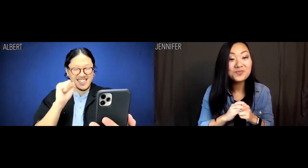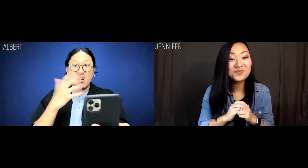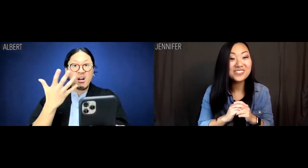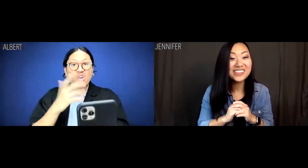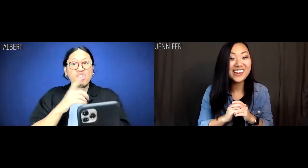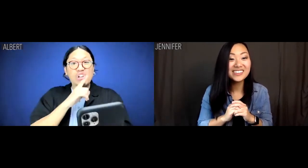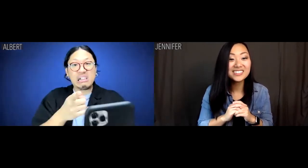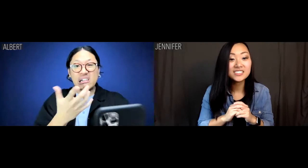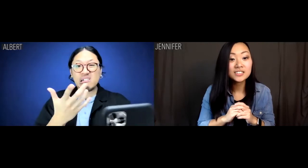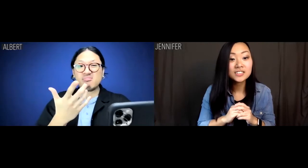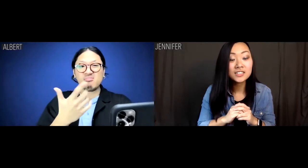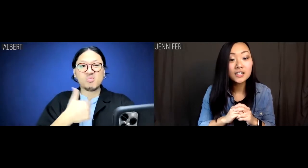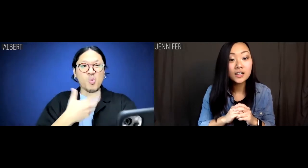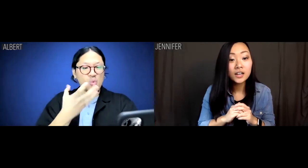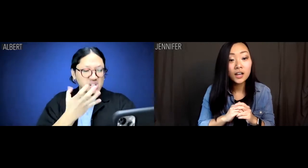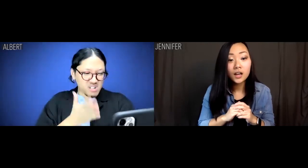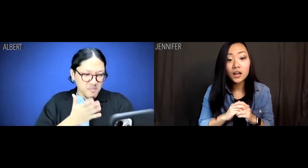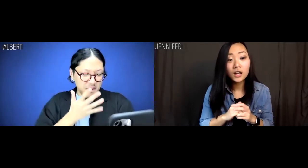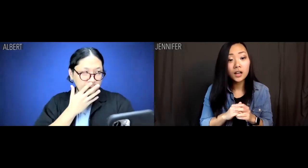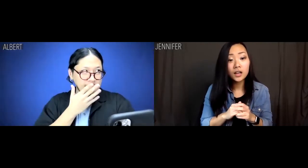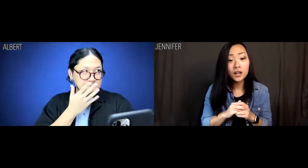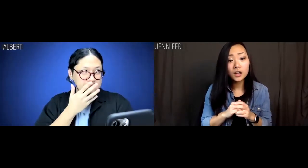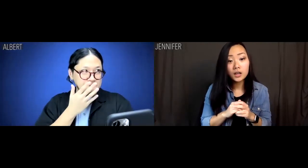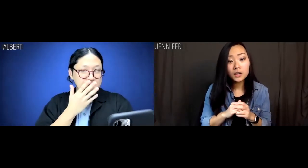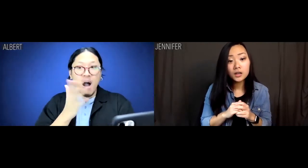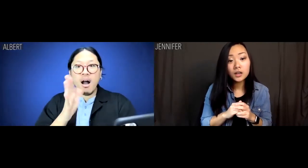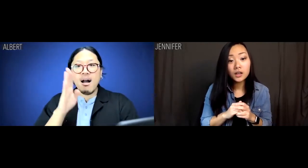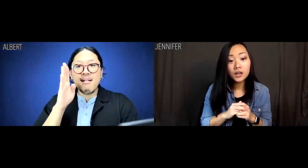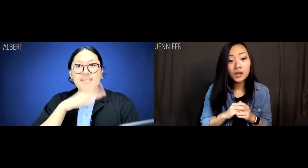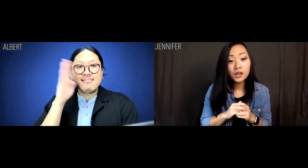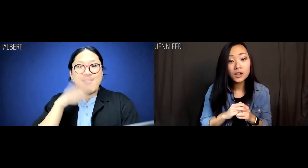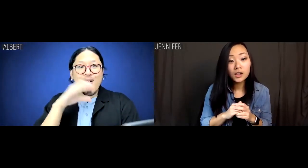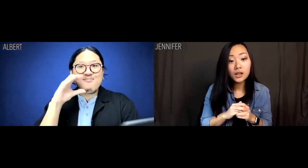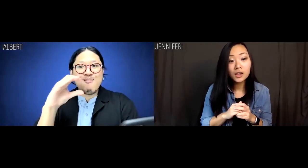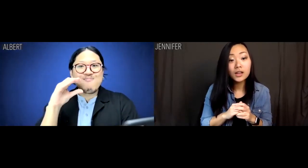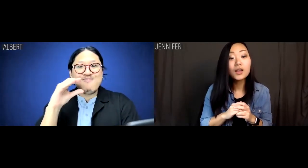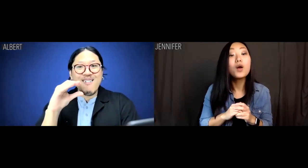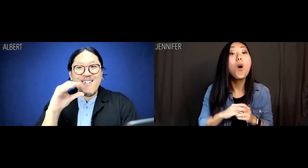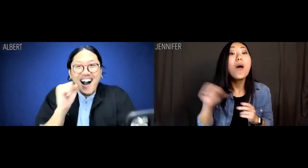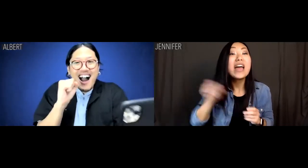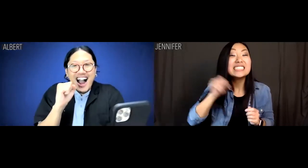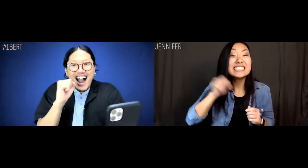Yeah! Ooh, yeah, I'd love some mapo dofu.